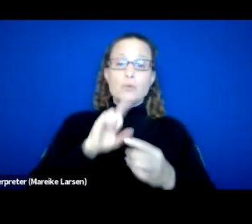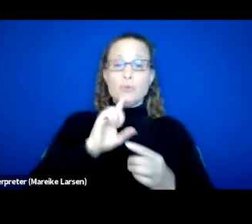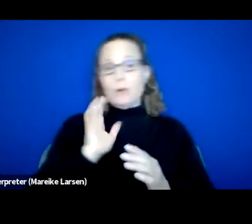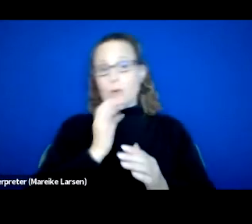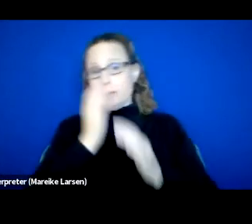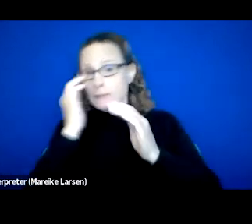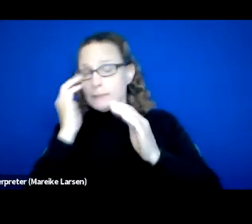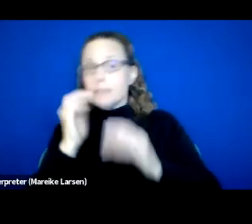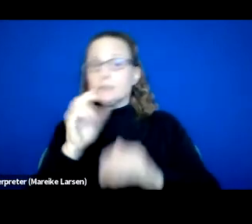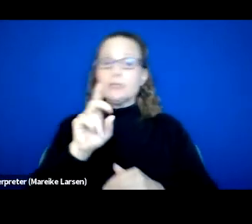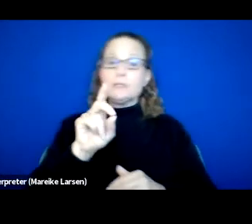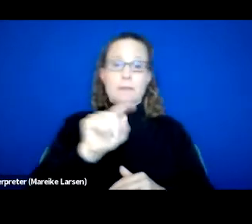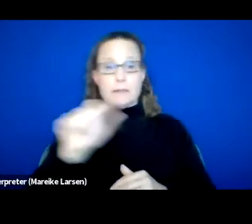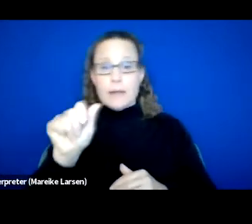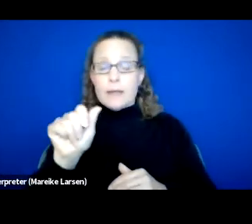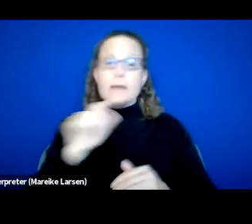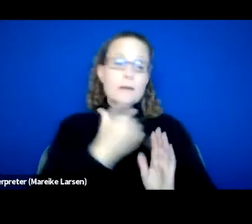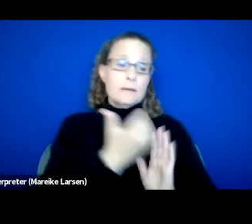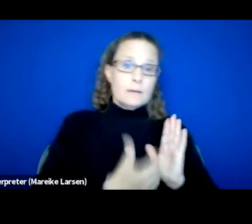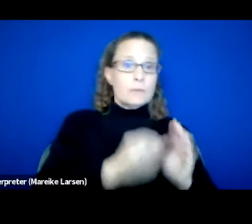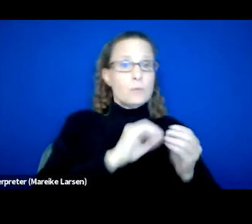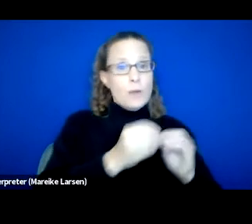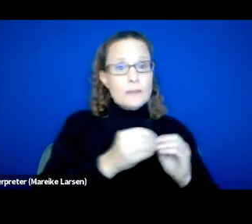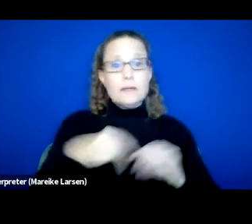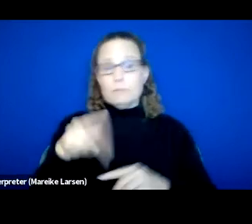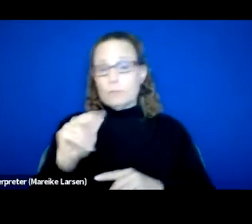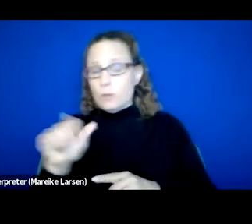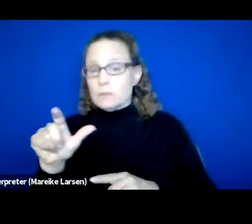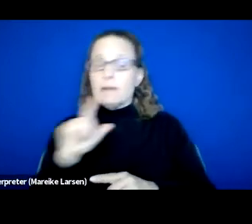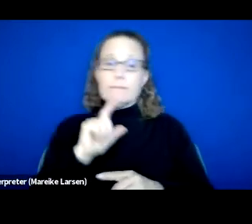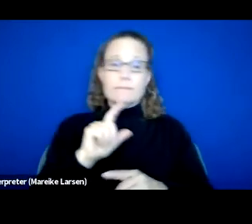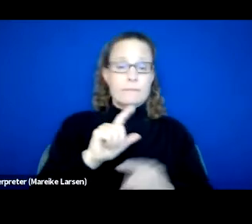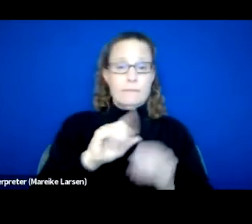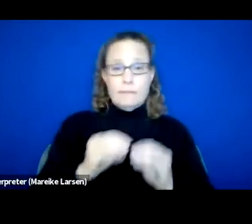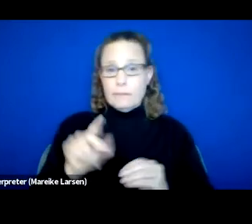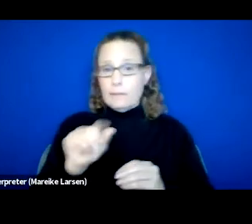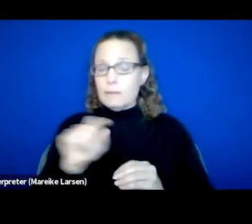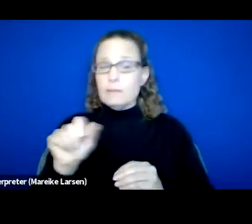the data that's available, both qualitative and quantitative and document racial, ethnic,